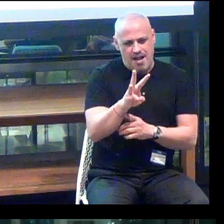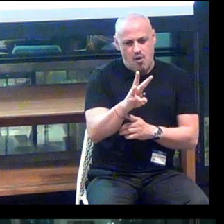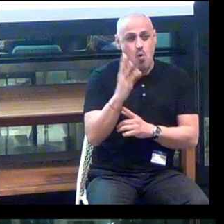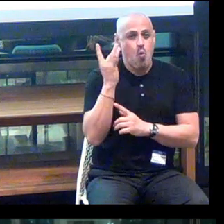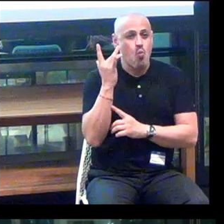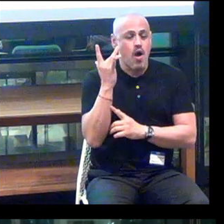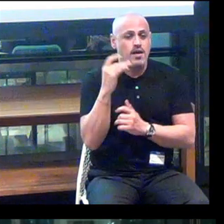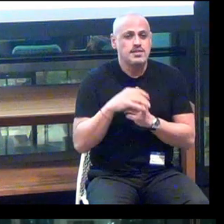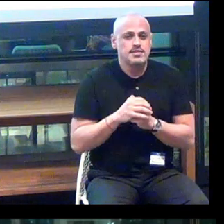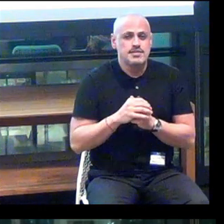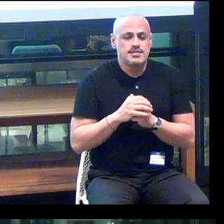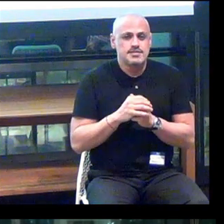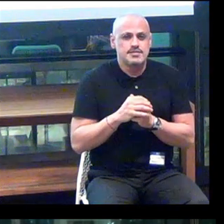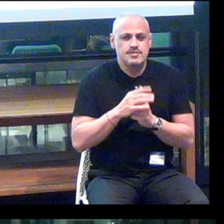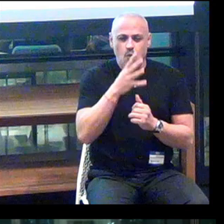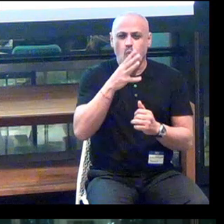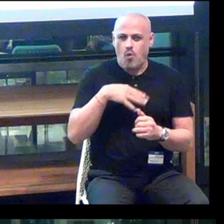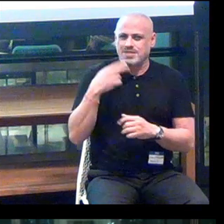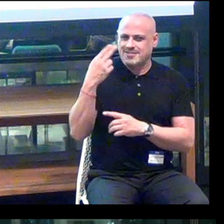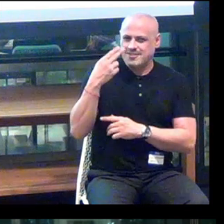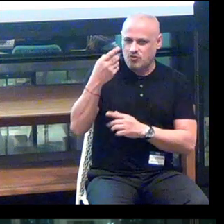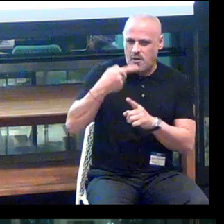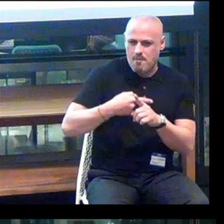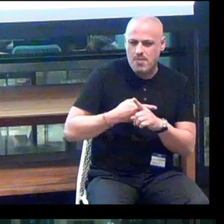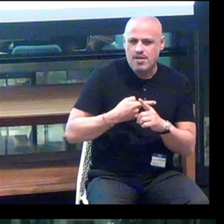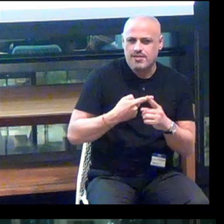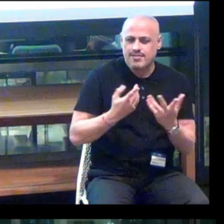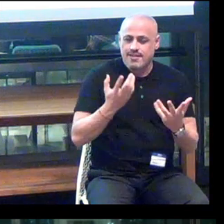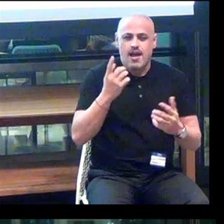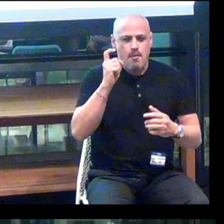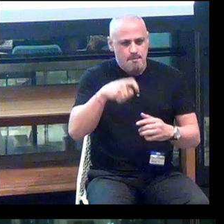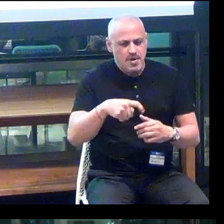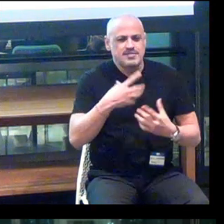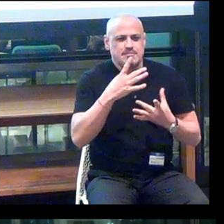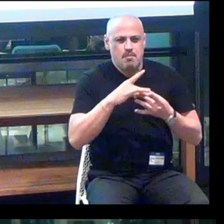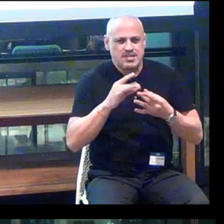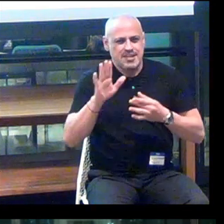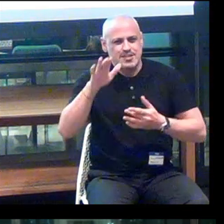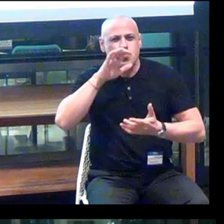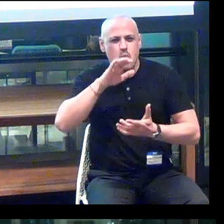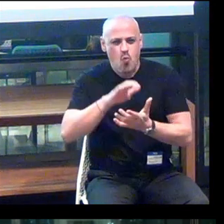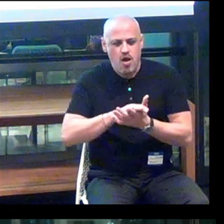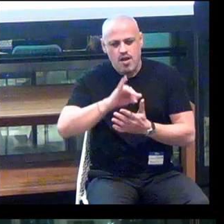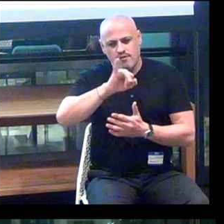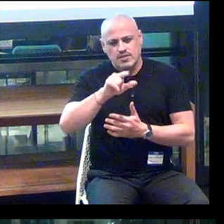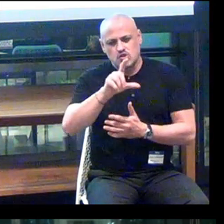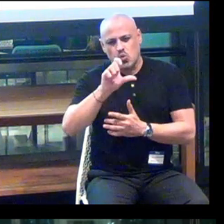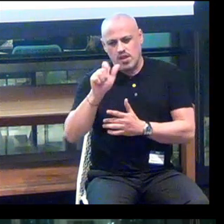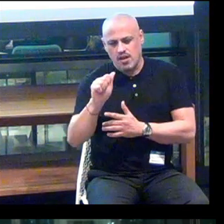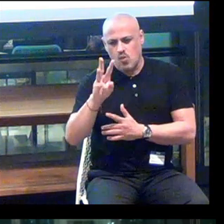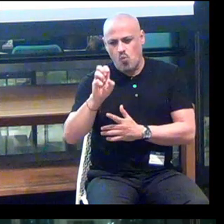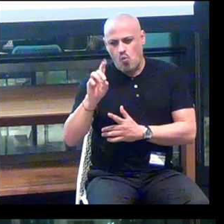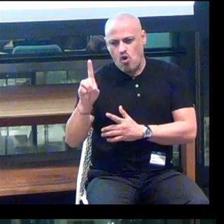Because it is Women's History Month, I would be remiss if I didn't mention his wife, Julia Ward Howe as well.